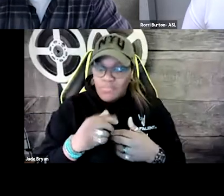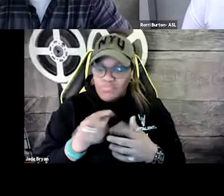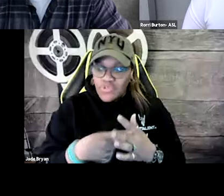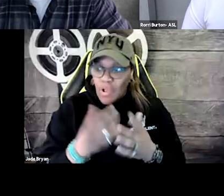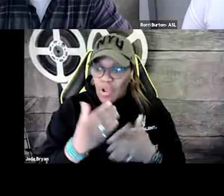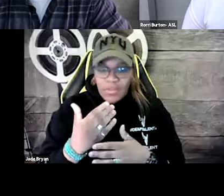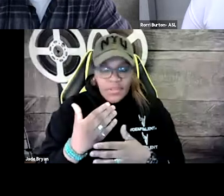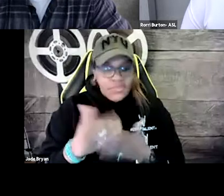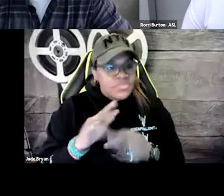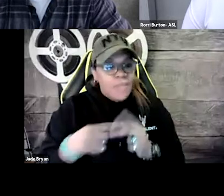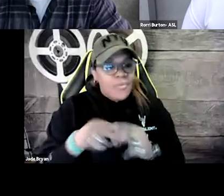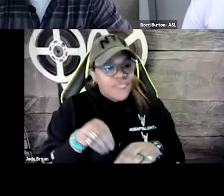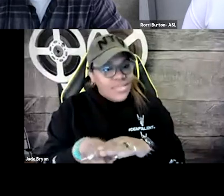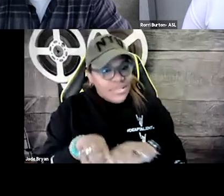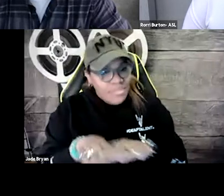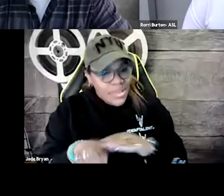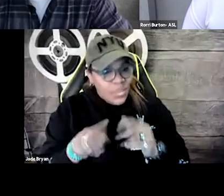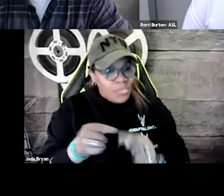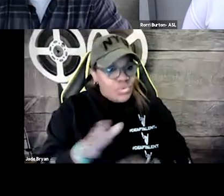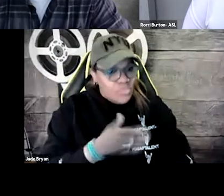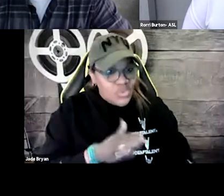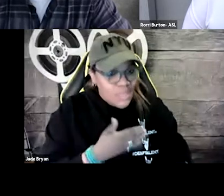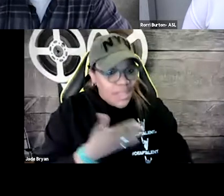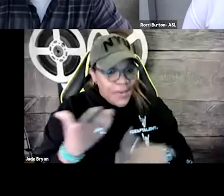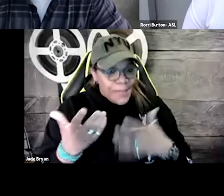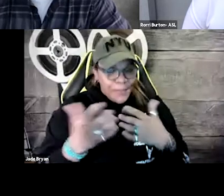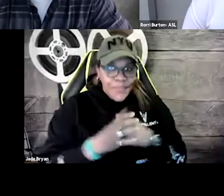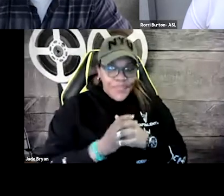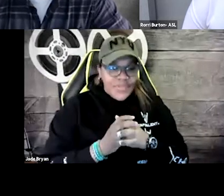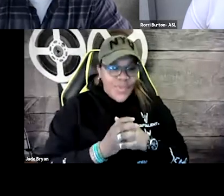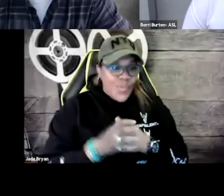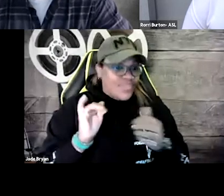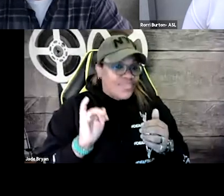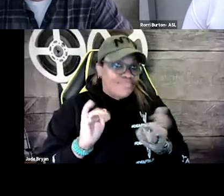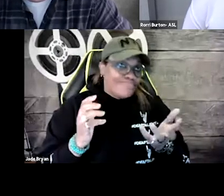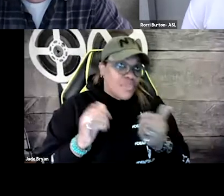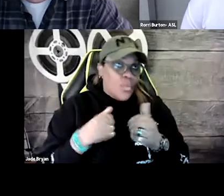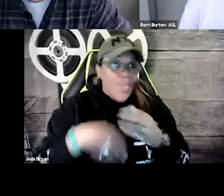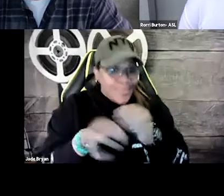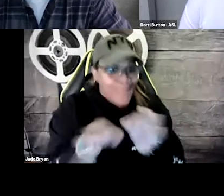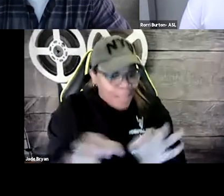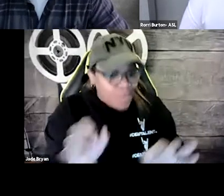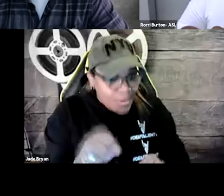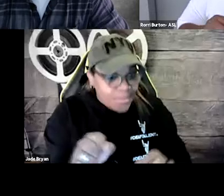involved, to feel like we want to participate in that. If there are no captions offered. Yeah. And I know, oh-